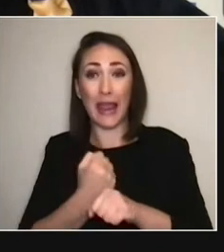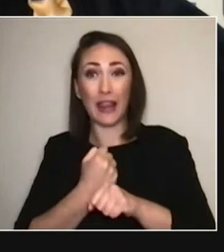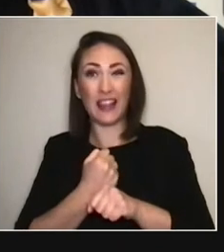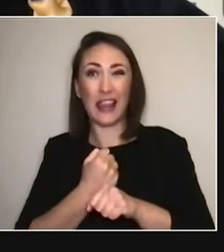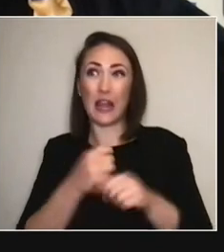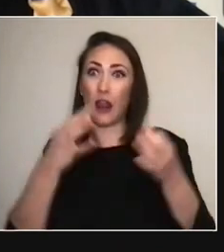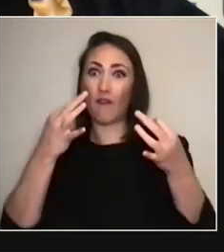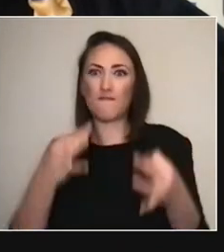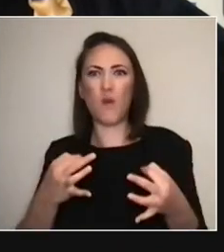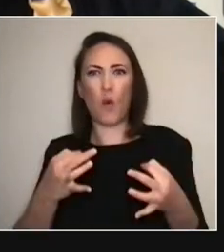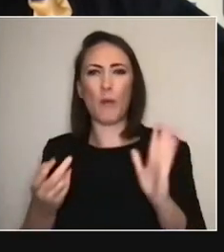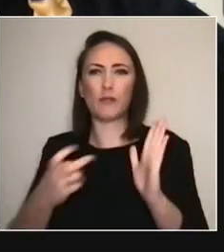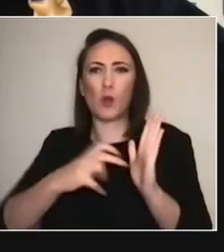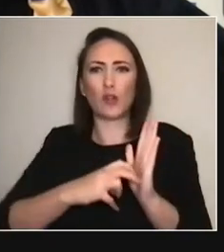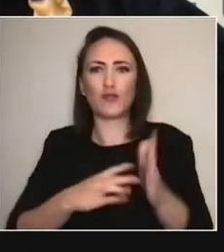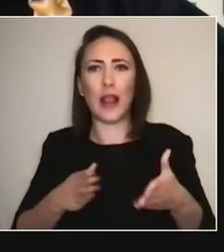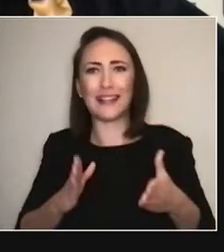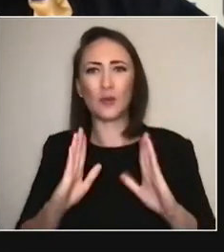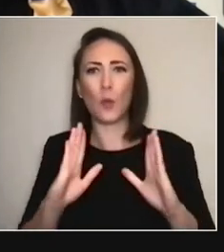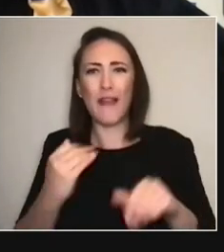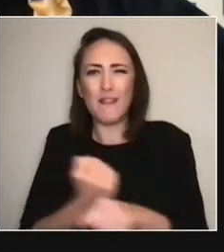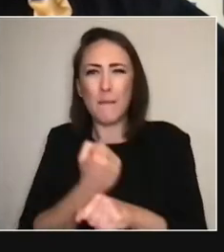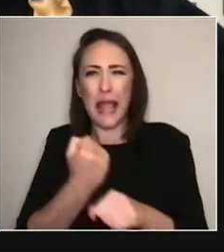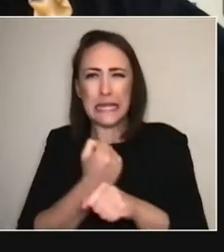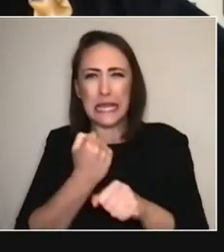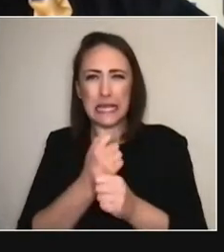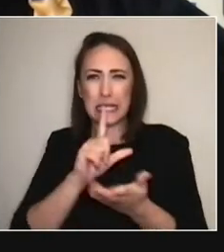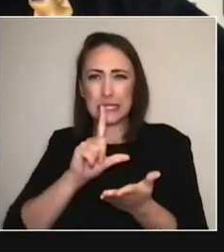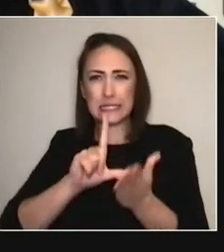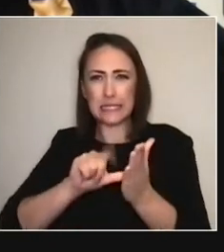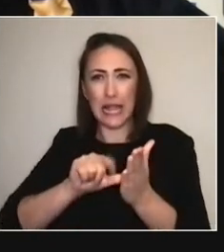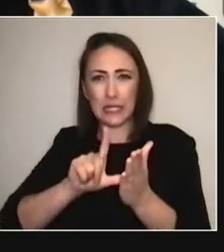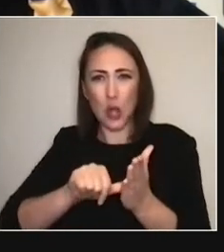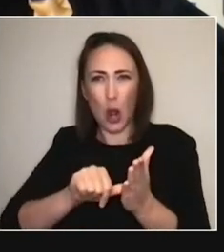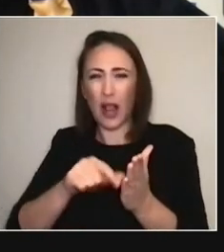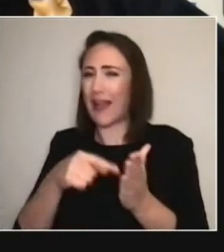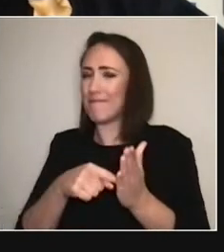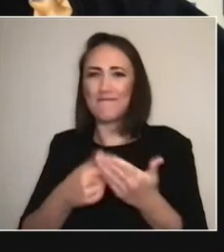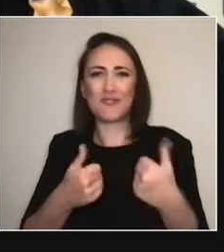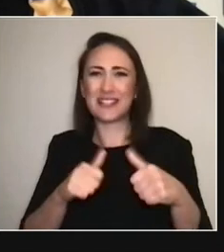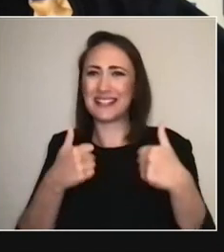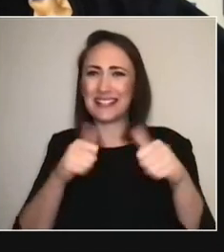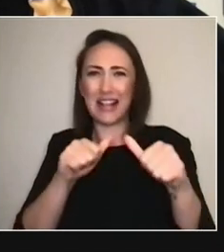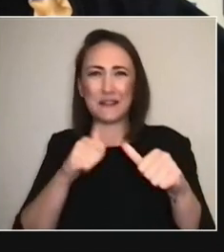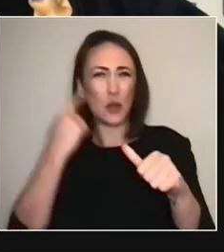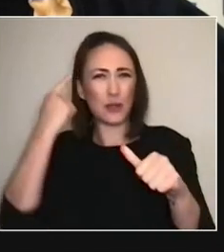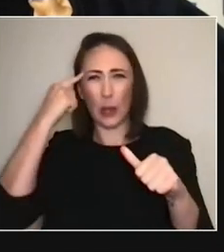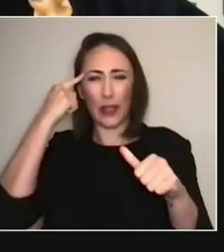without a, like— Yeah. The formal kind of making maybe hasn't been as successful.